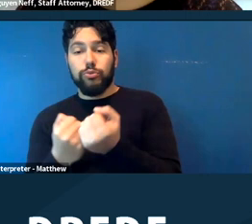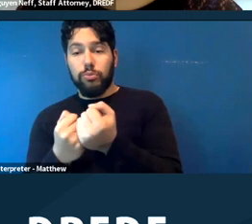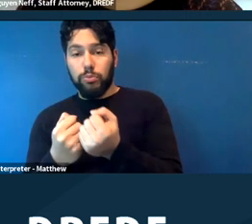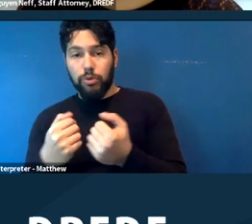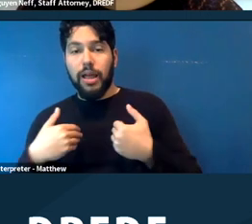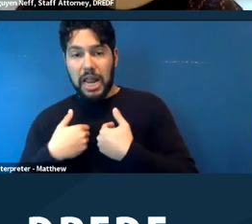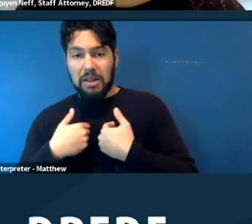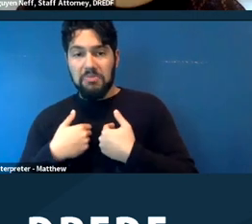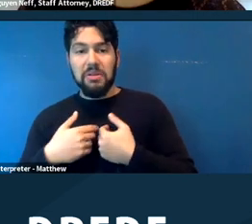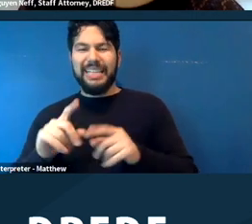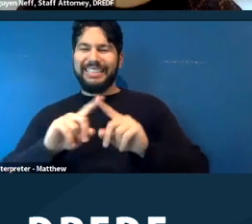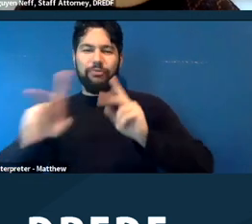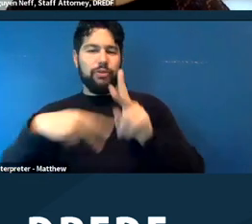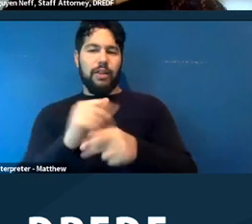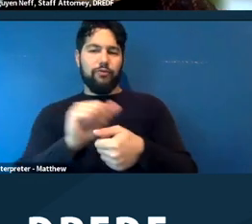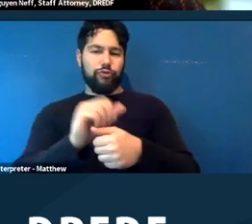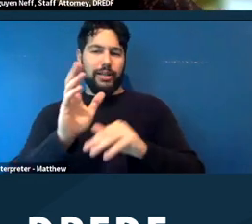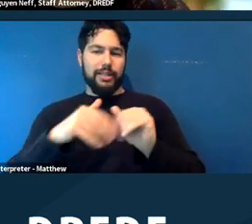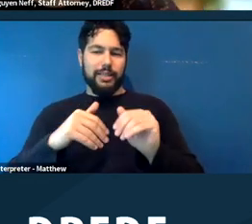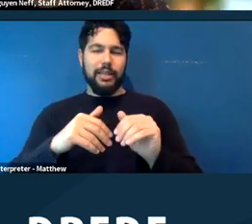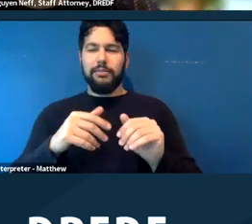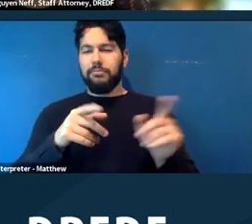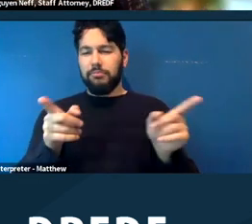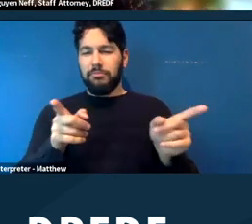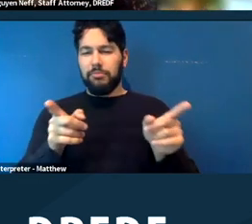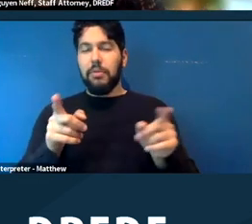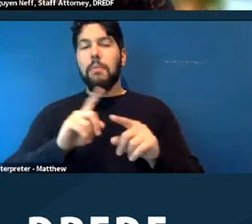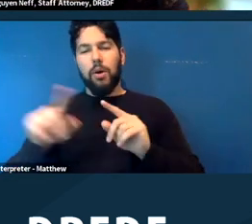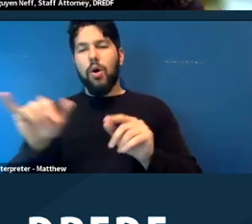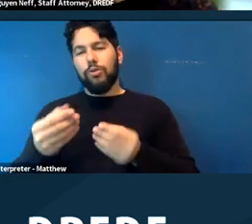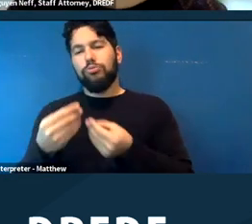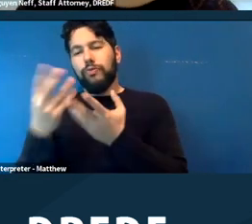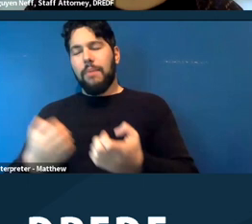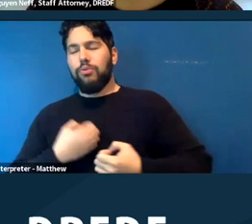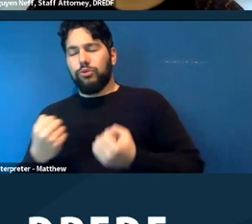same training but provides emotional support. Oftentimes for a person with a mental health